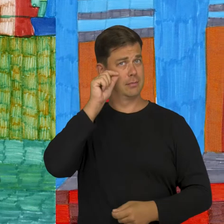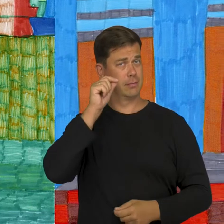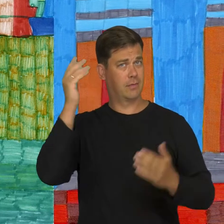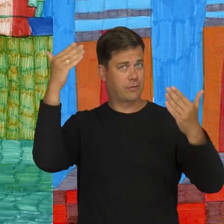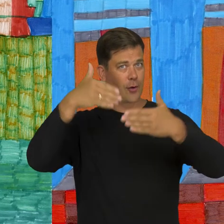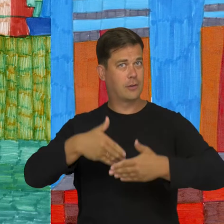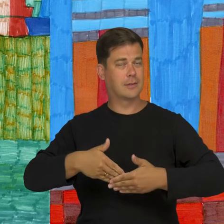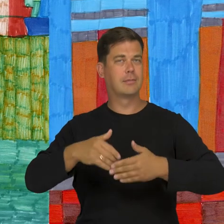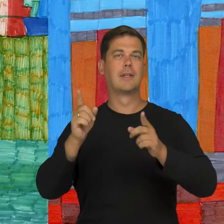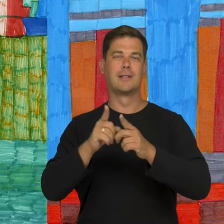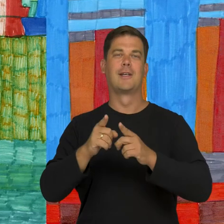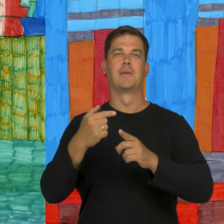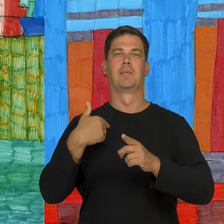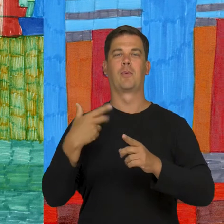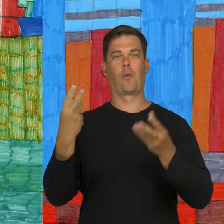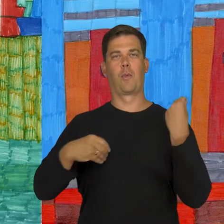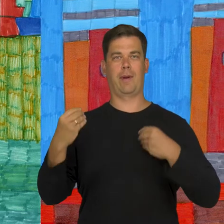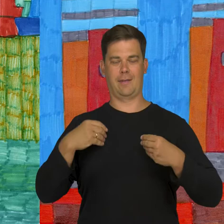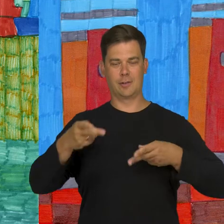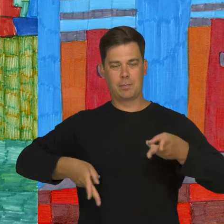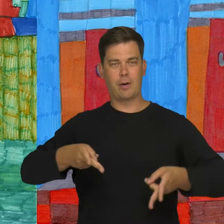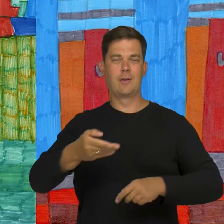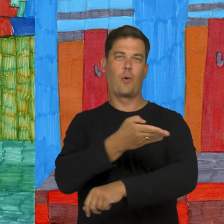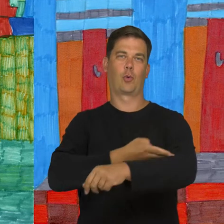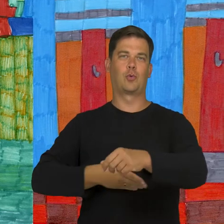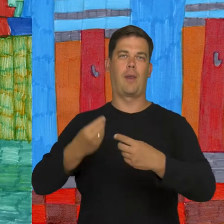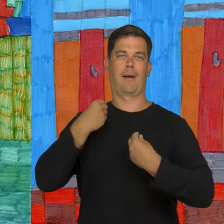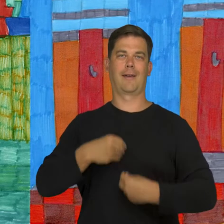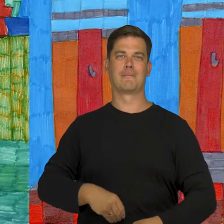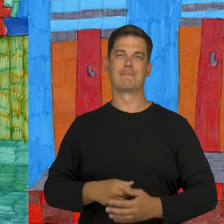before going to sleep at night and trying on the trousers and t-shirts for summer.